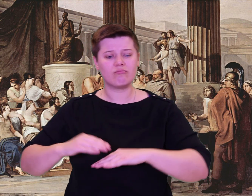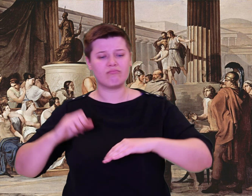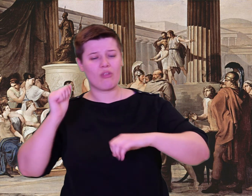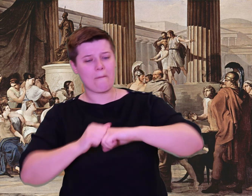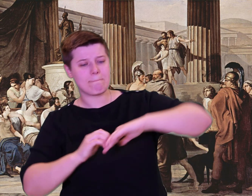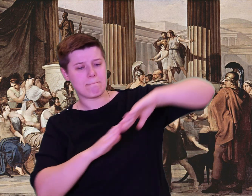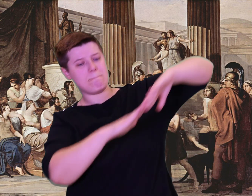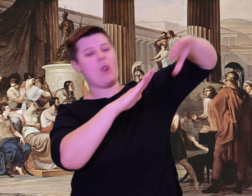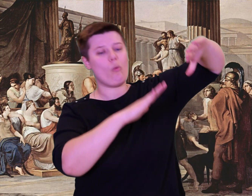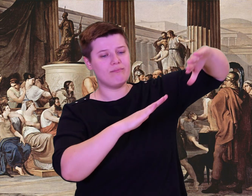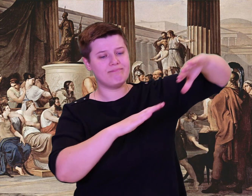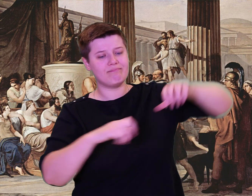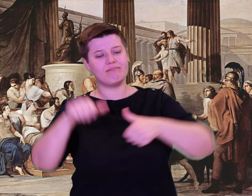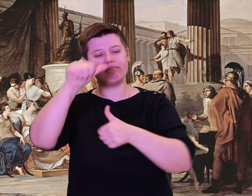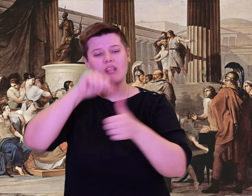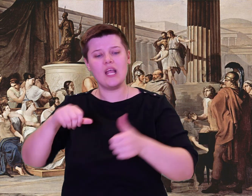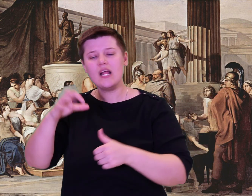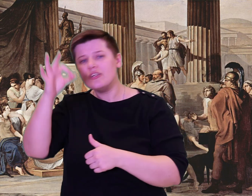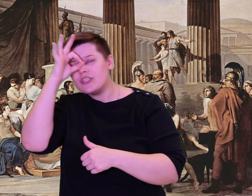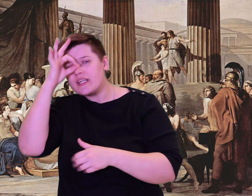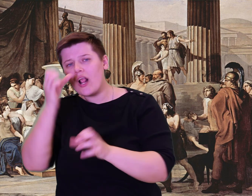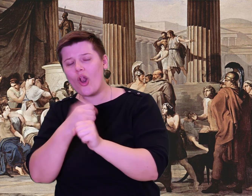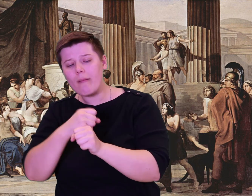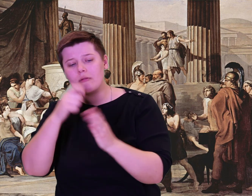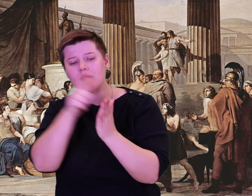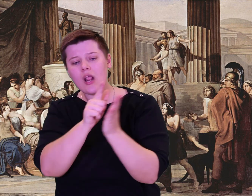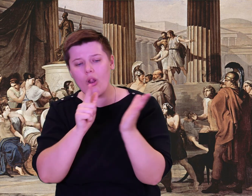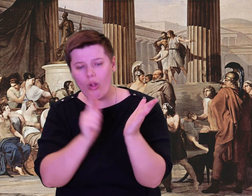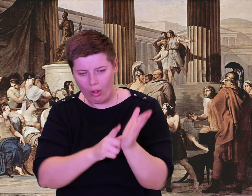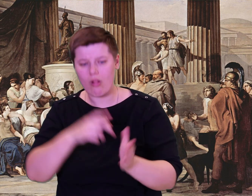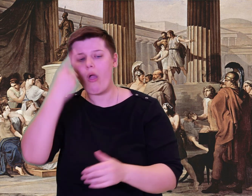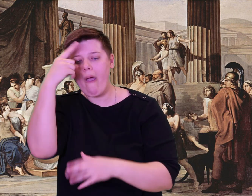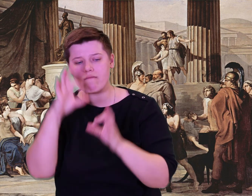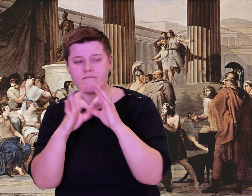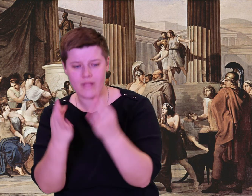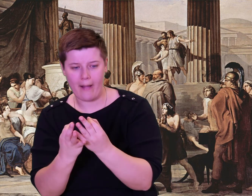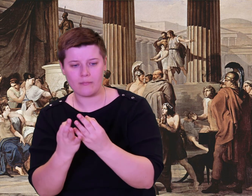With heavy hearts we sailed along, and reached the country of the reckless